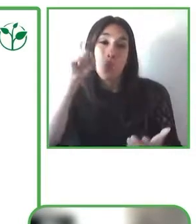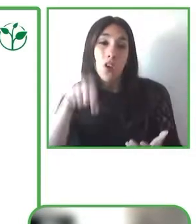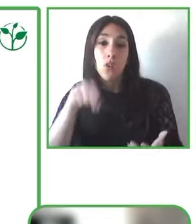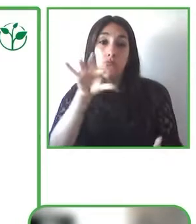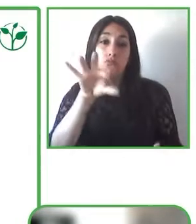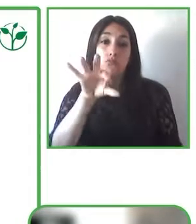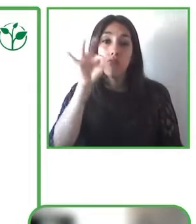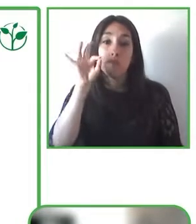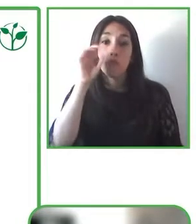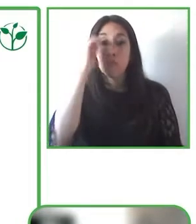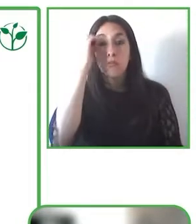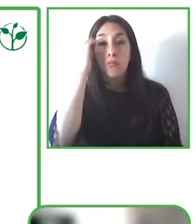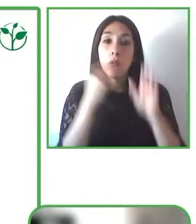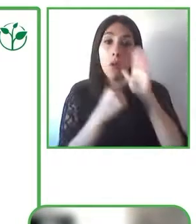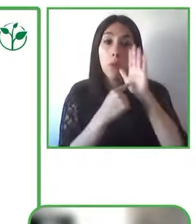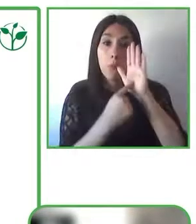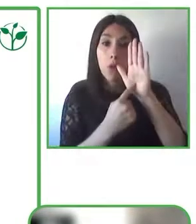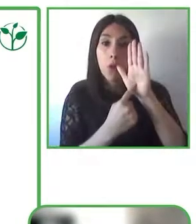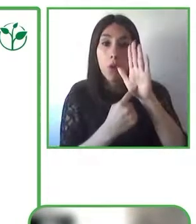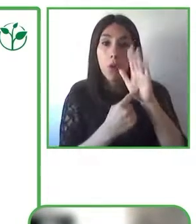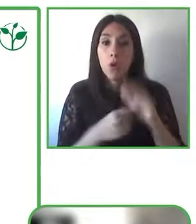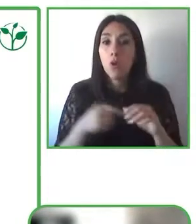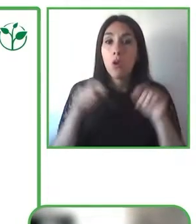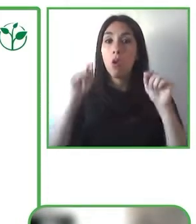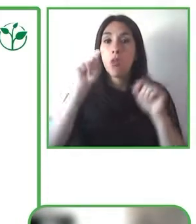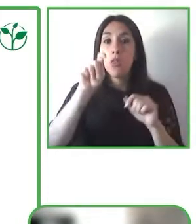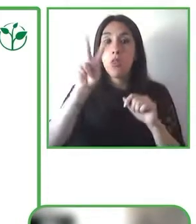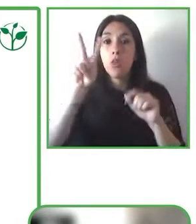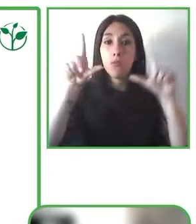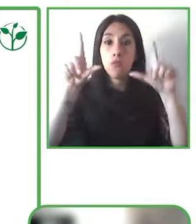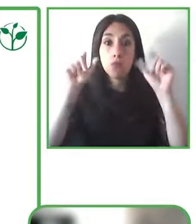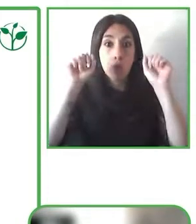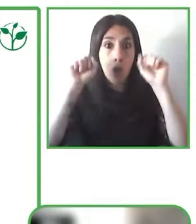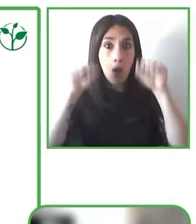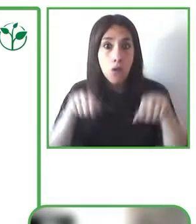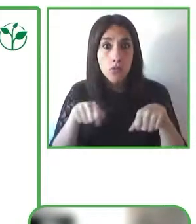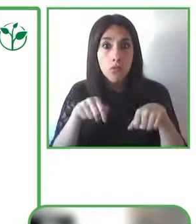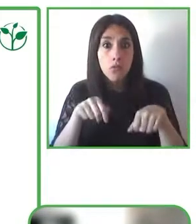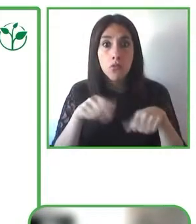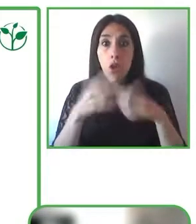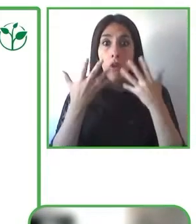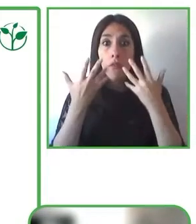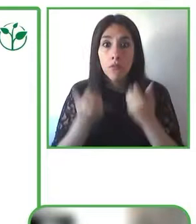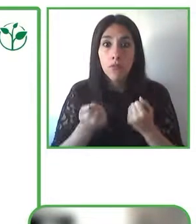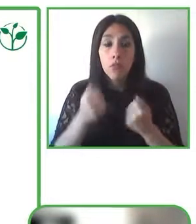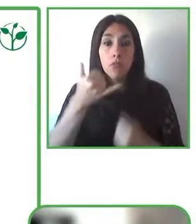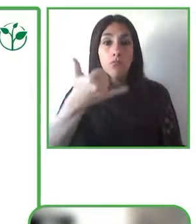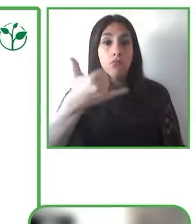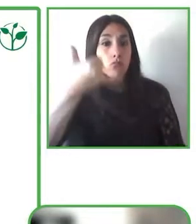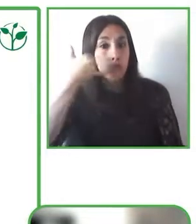the hearing and speech selection you can do that amongst the phones and then you can even specify